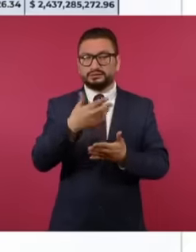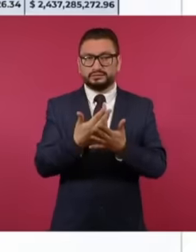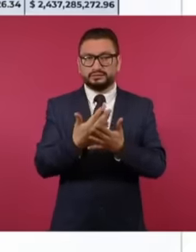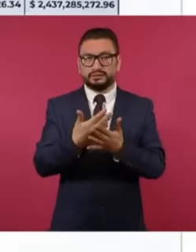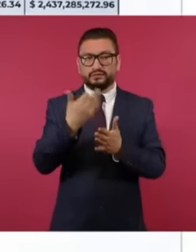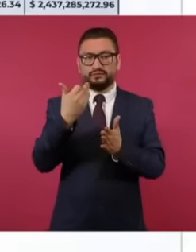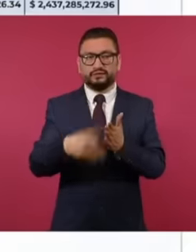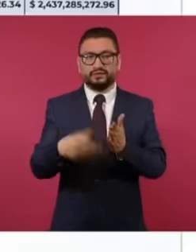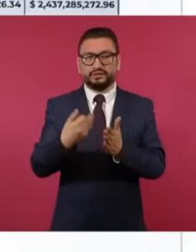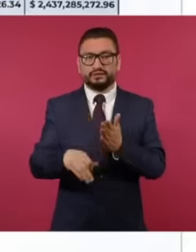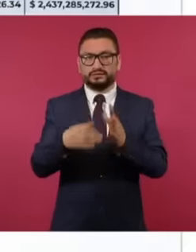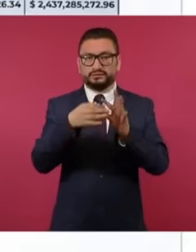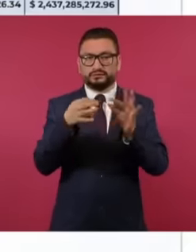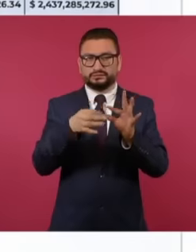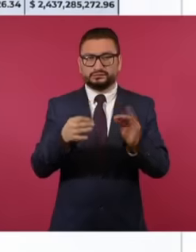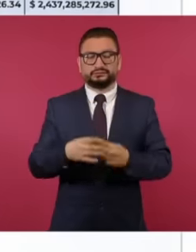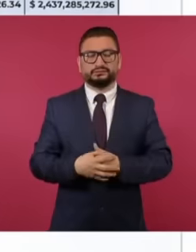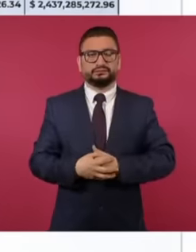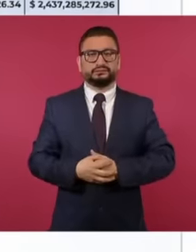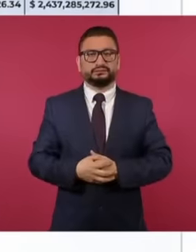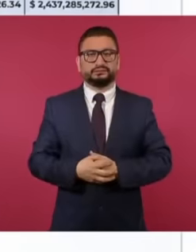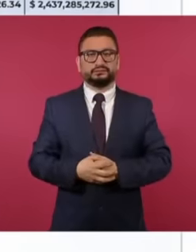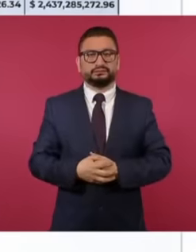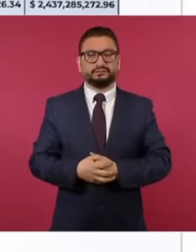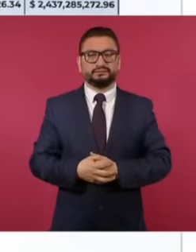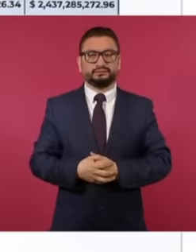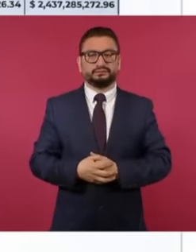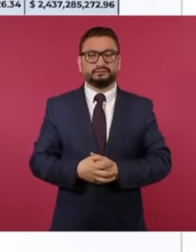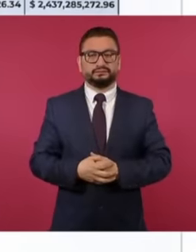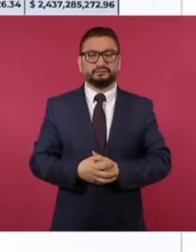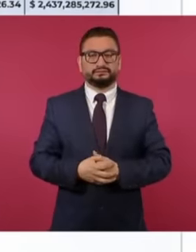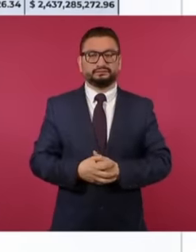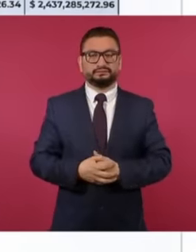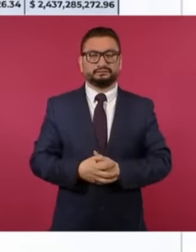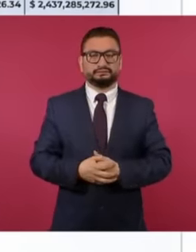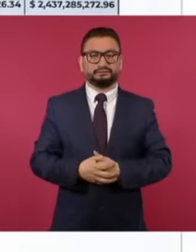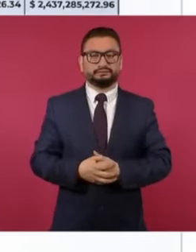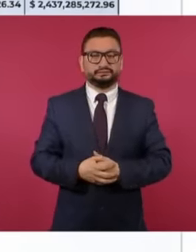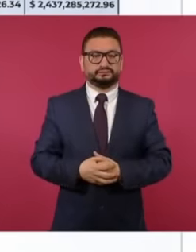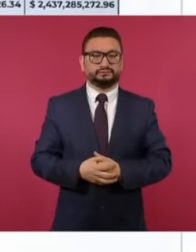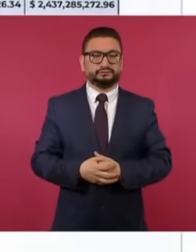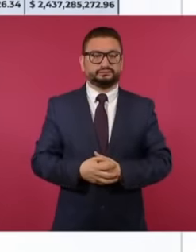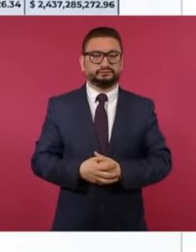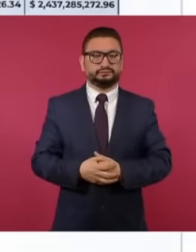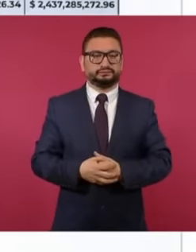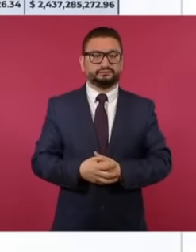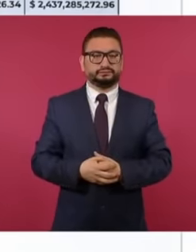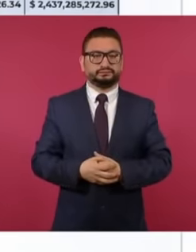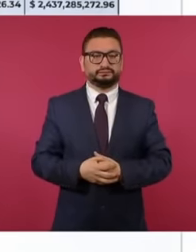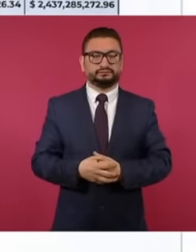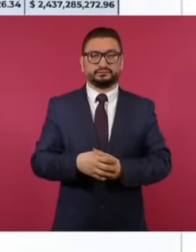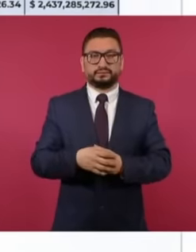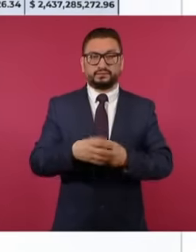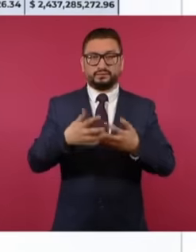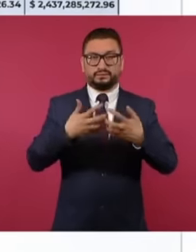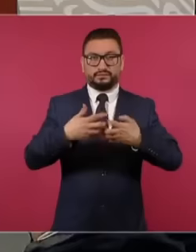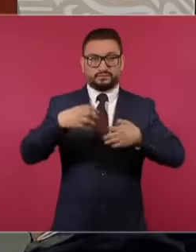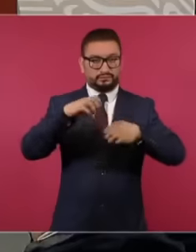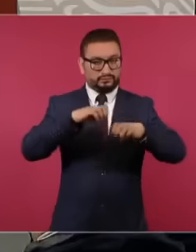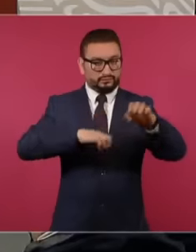something. The third Latin company with the name of Latinos